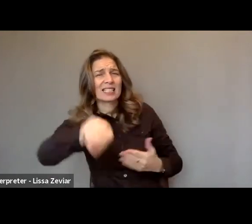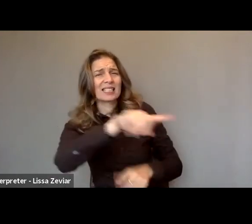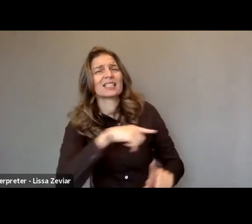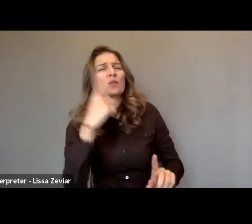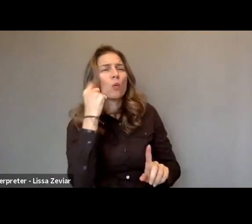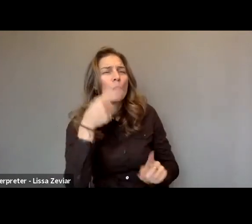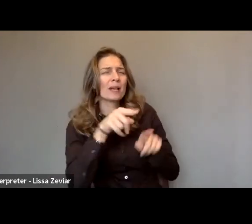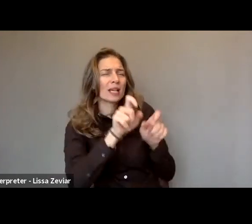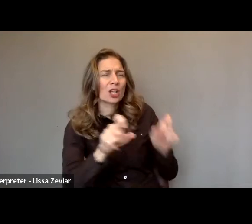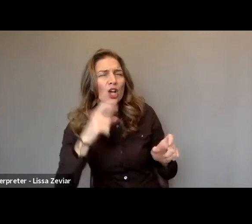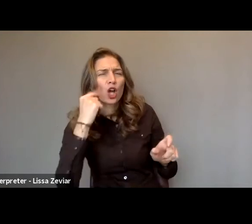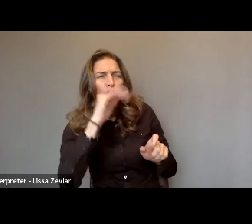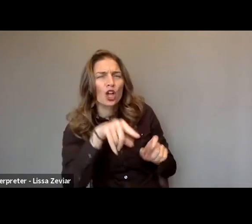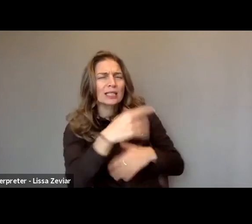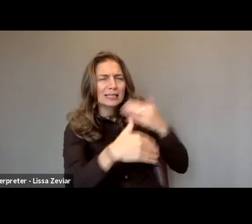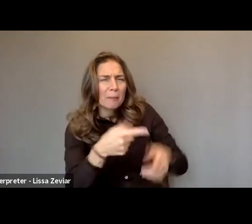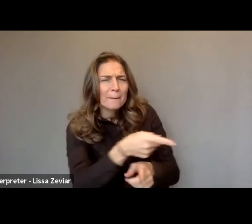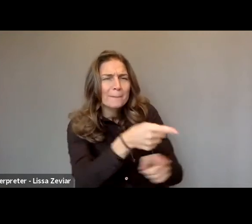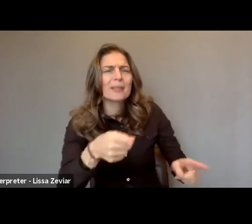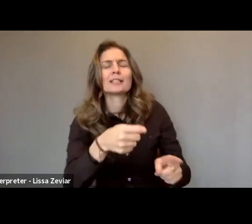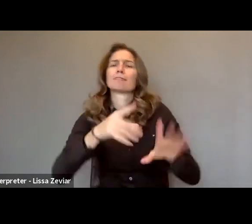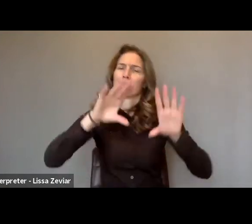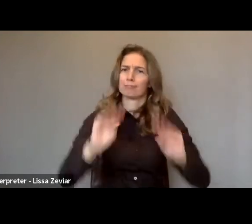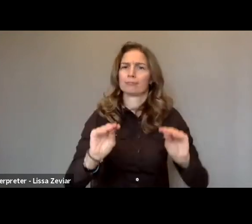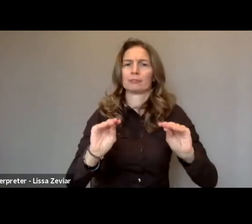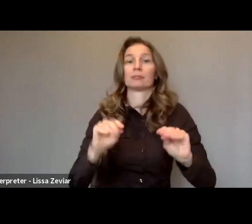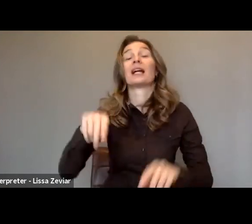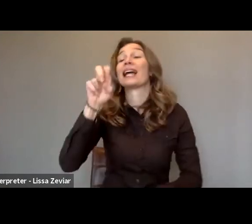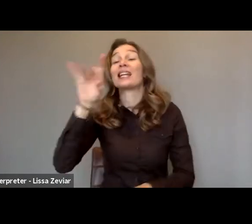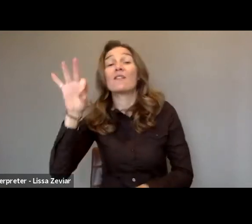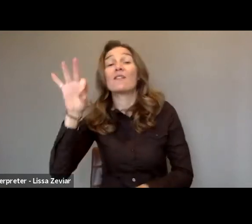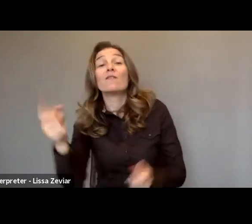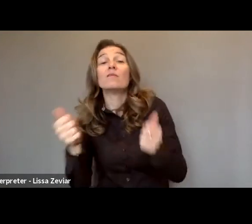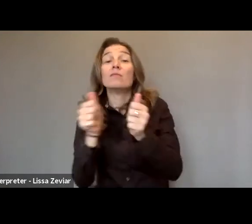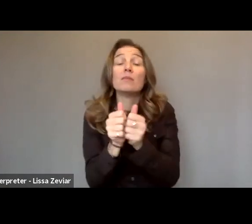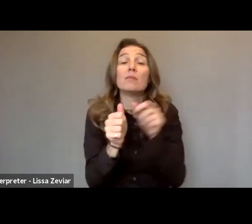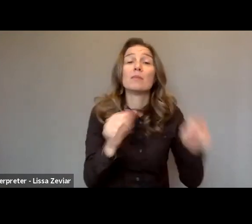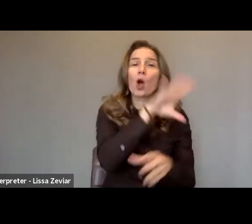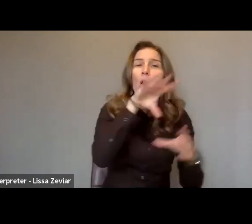It's organized by the European Disability Forum in cooperation with Inclusion Europe.